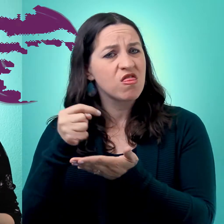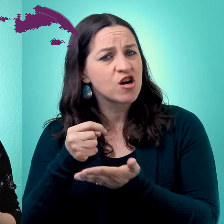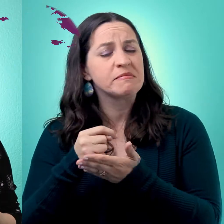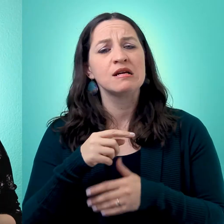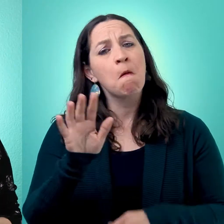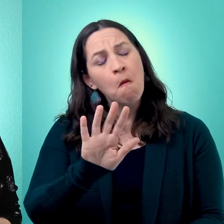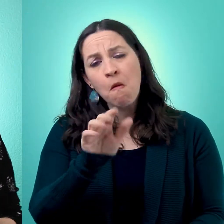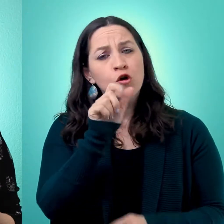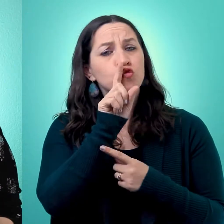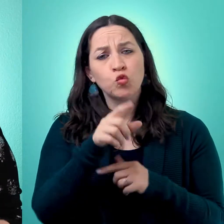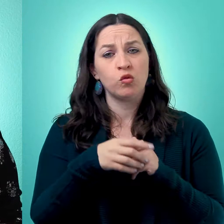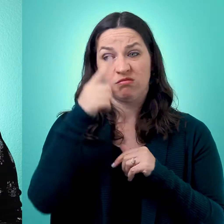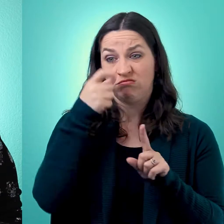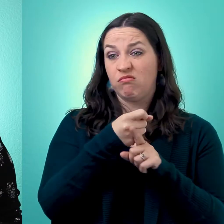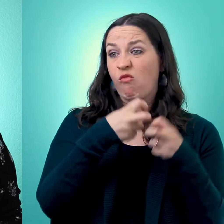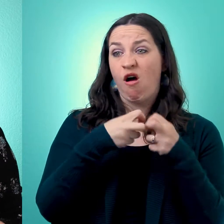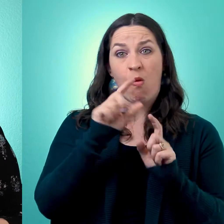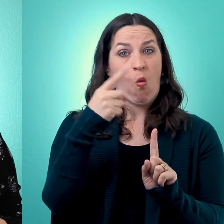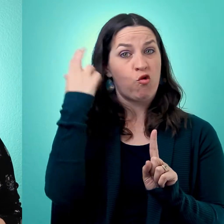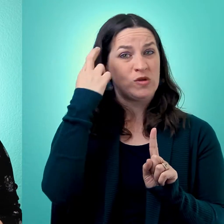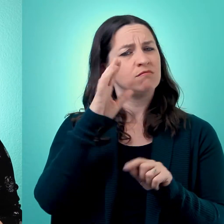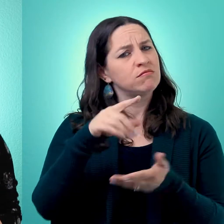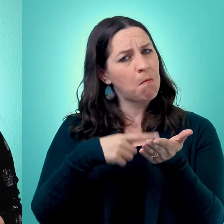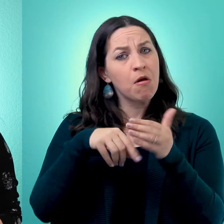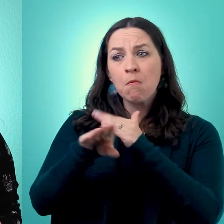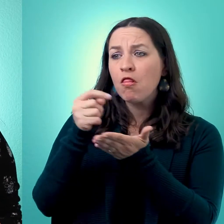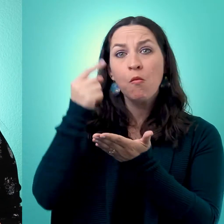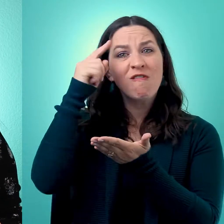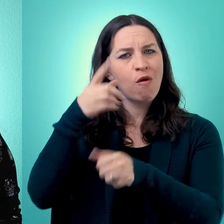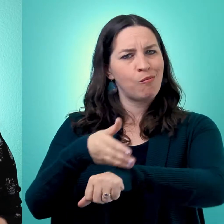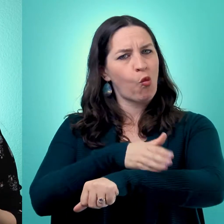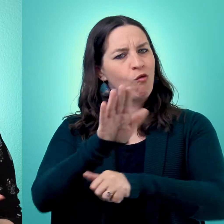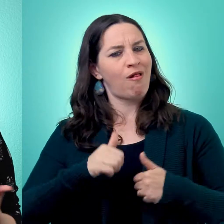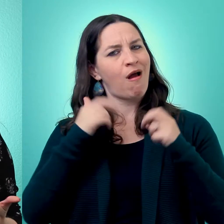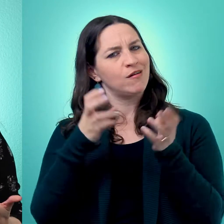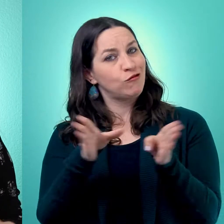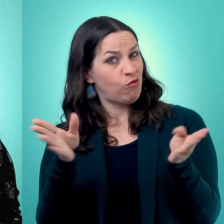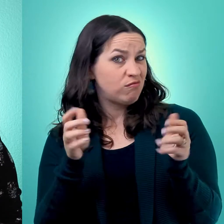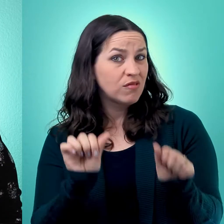disruption to warrant going to therapy. And that's not true. You can go to therapy just to make your life better.